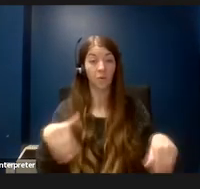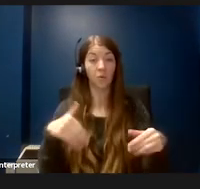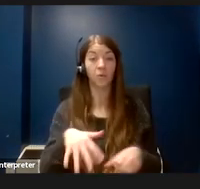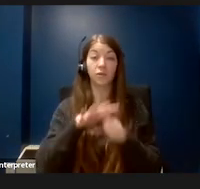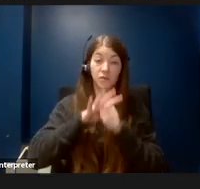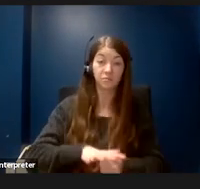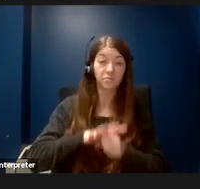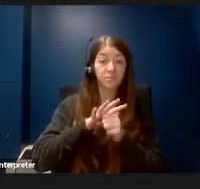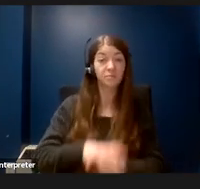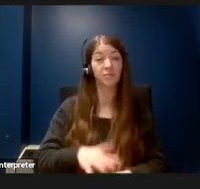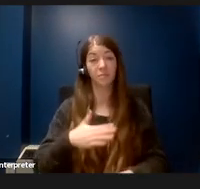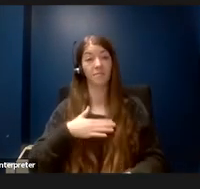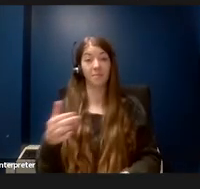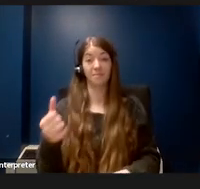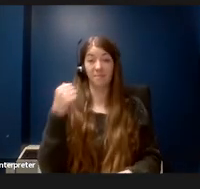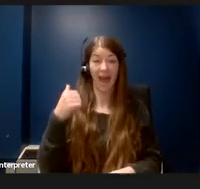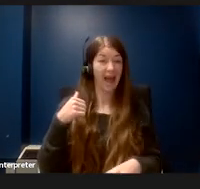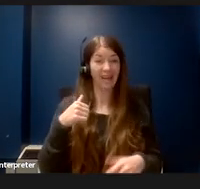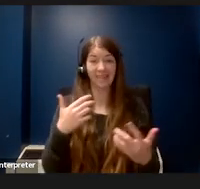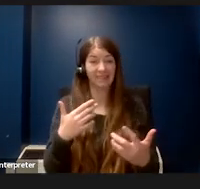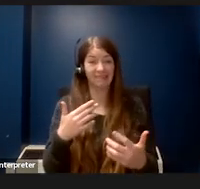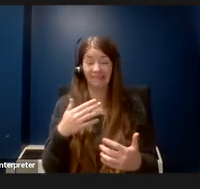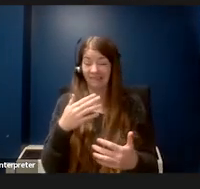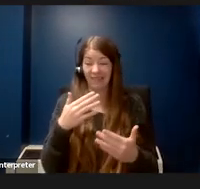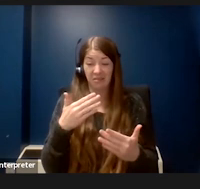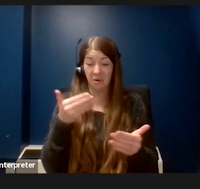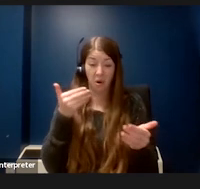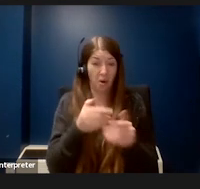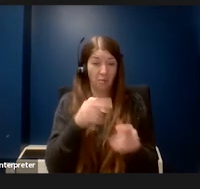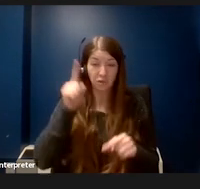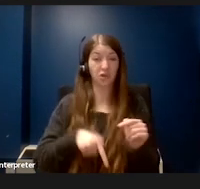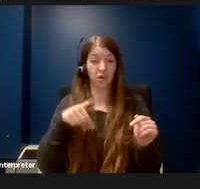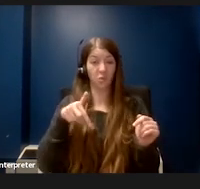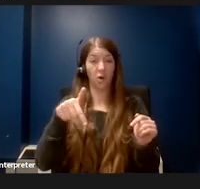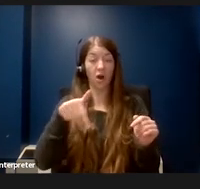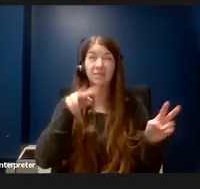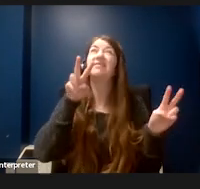to the point where I could barely walk. Ialso presented posters at these meetings